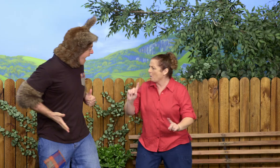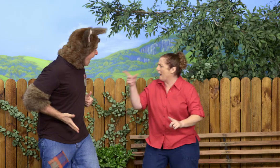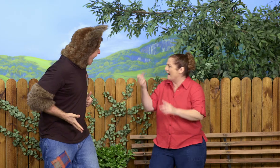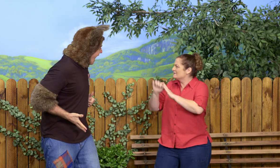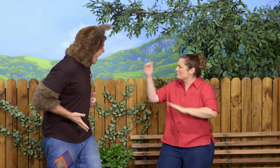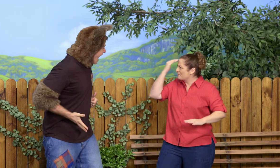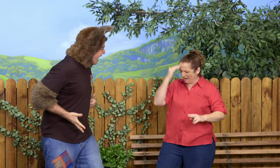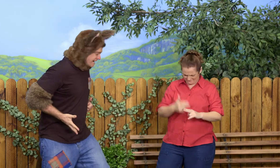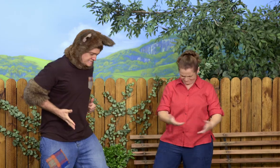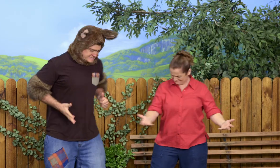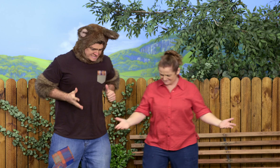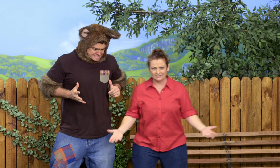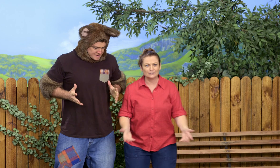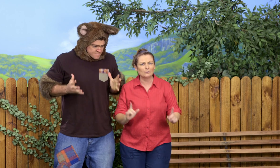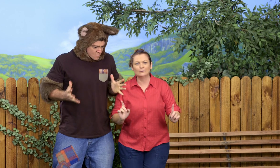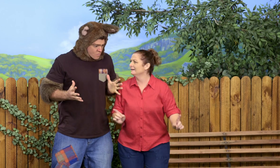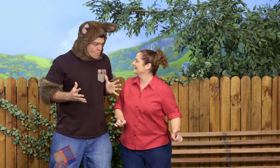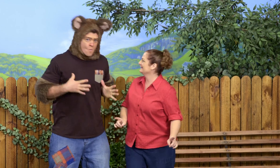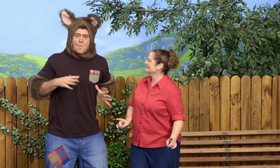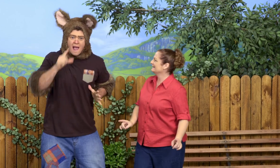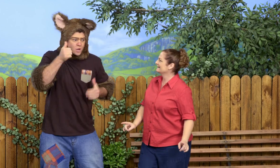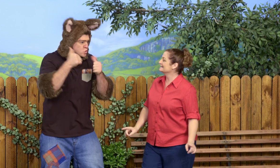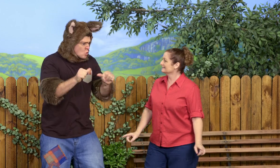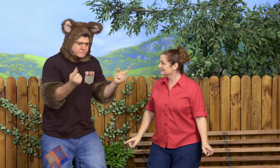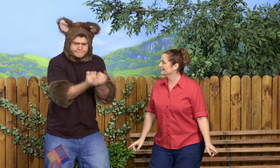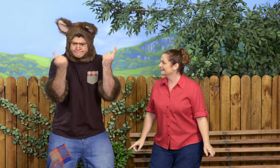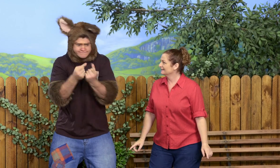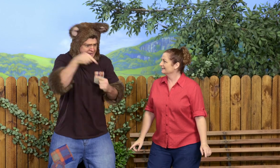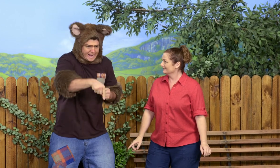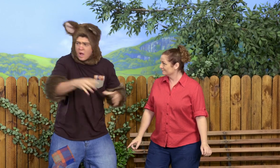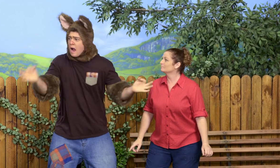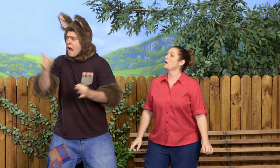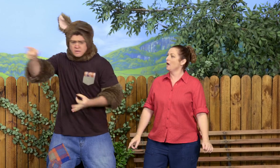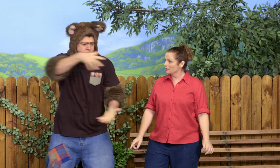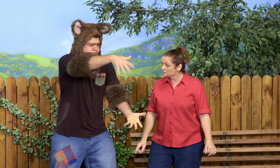What are you thinking about for this? Well, I'm thinking we can use things from the garden